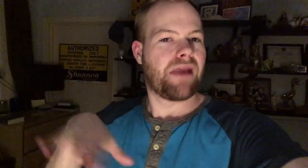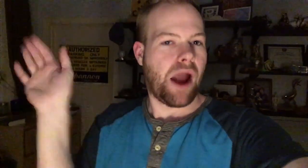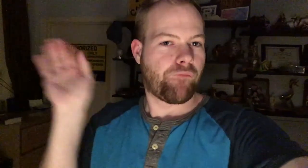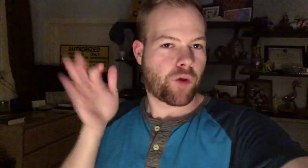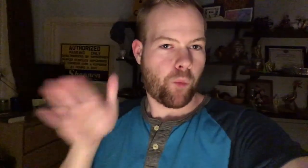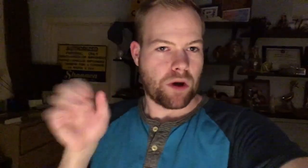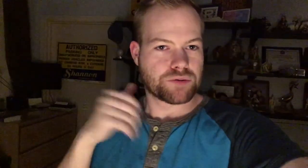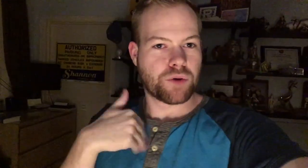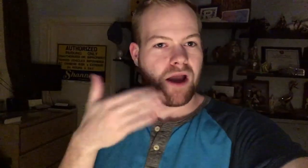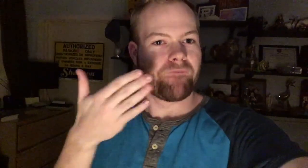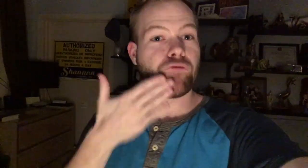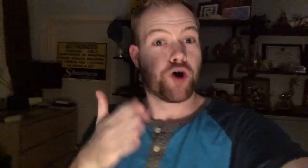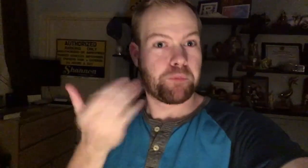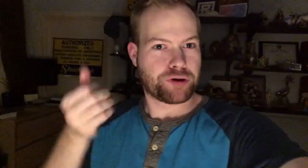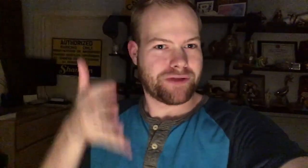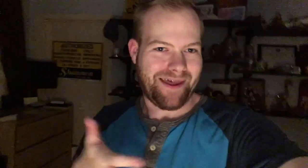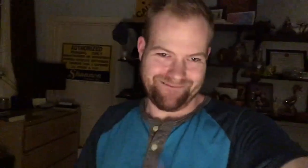out of the way so I have the good books left.